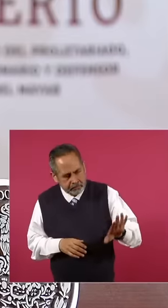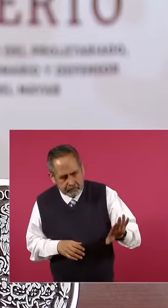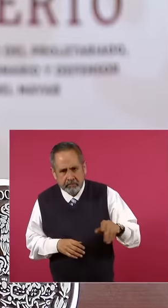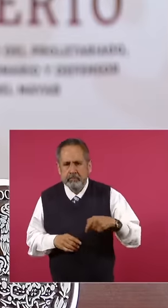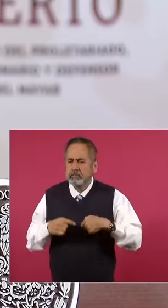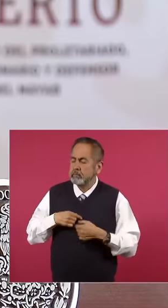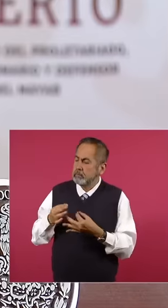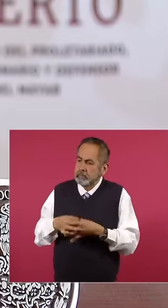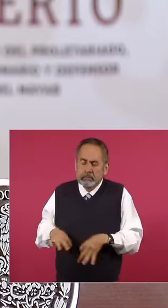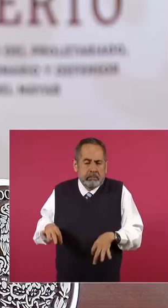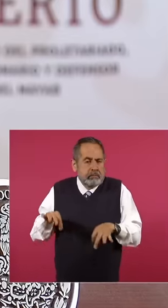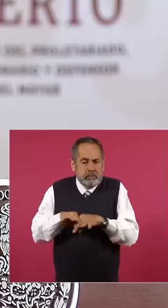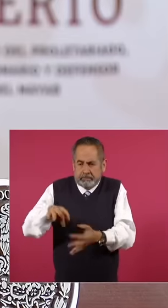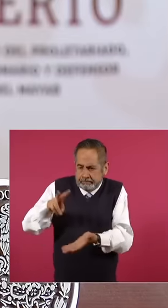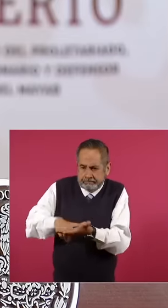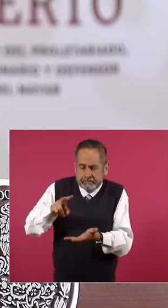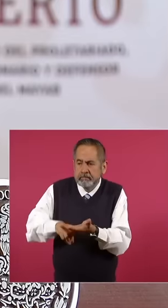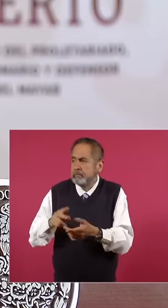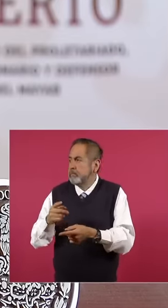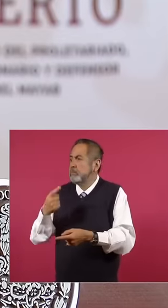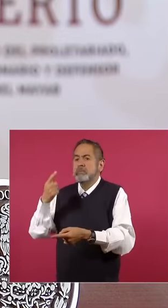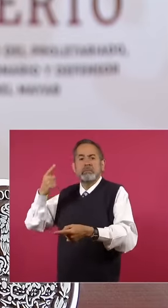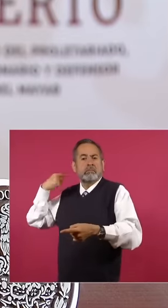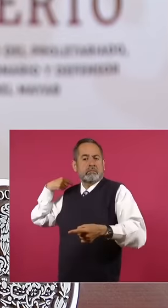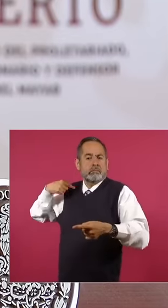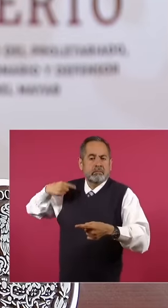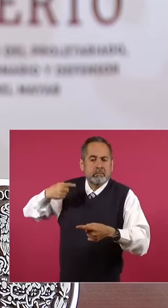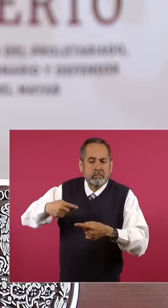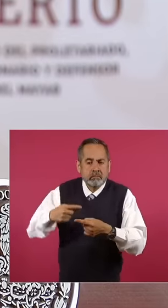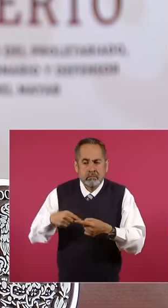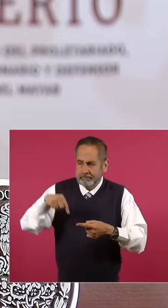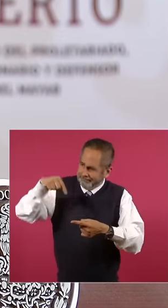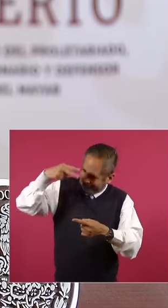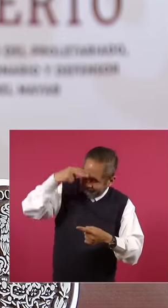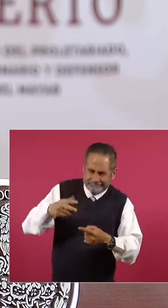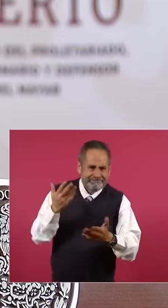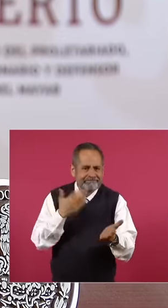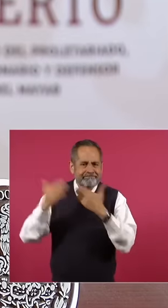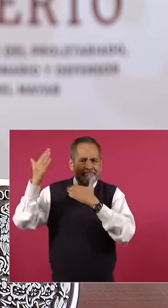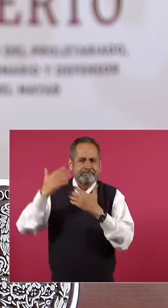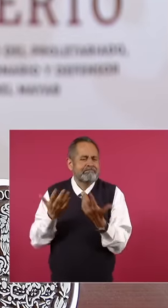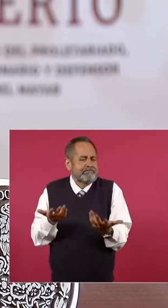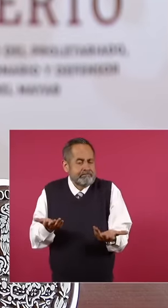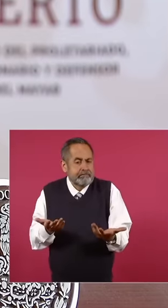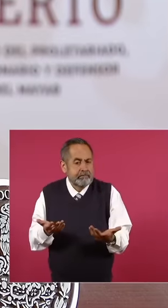and material way, where this greatness of this country comes from and the current government headed by our